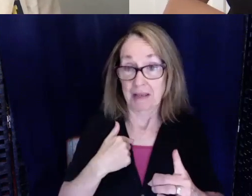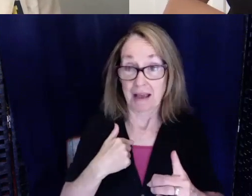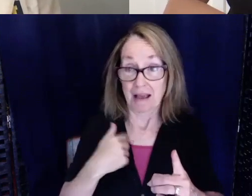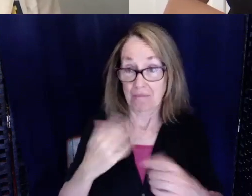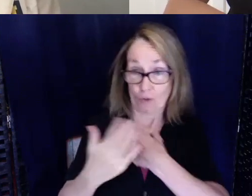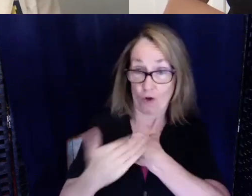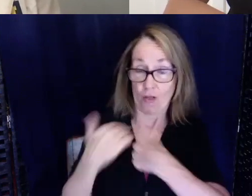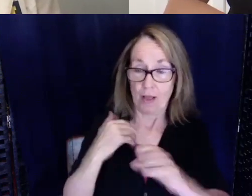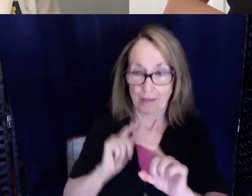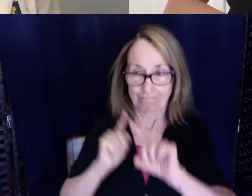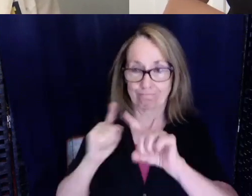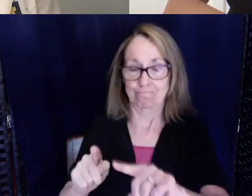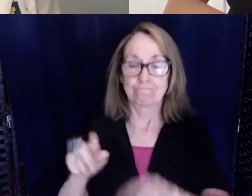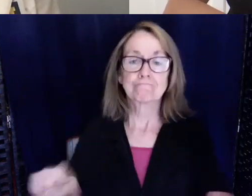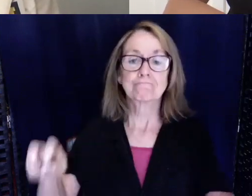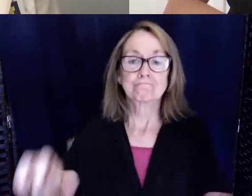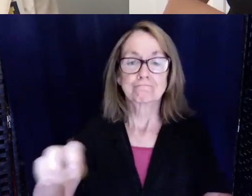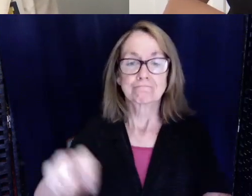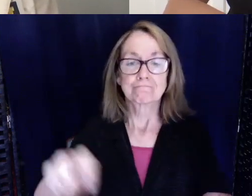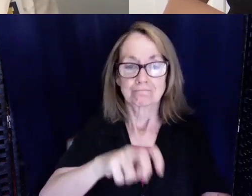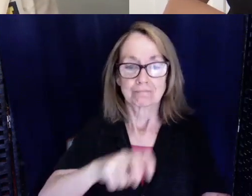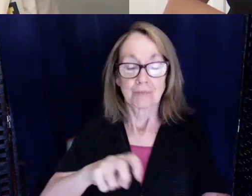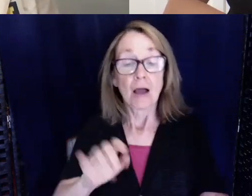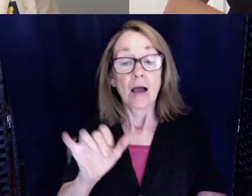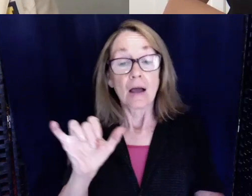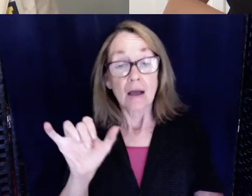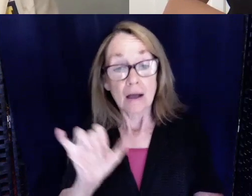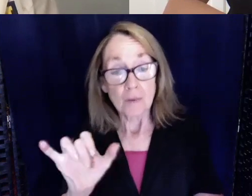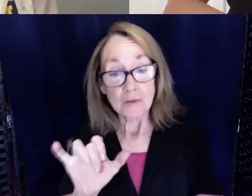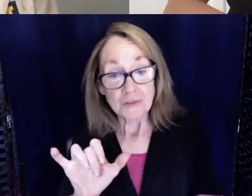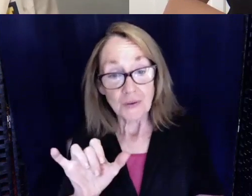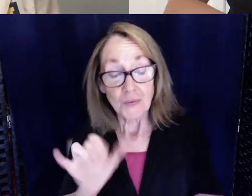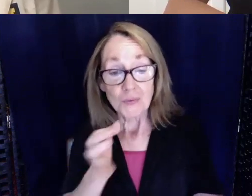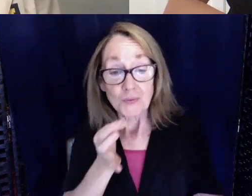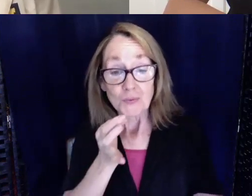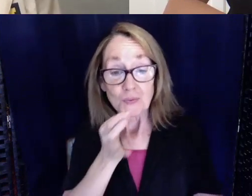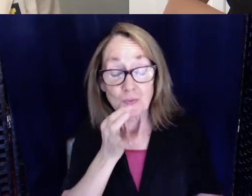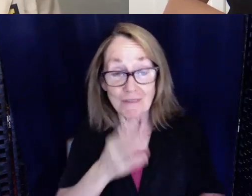And I'm also almost almost done with my nurse